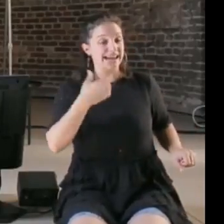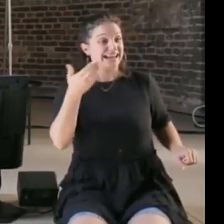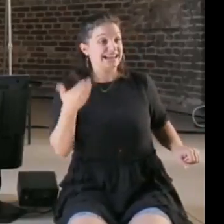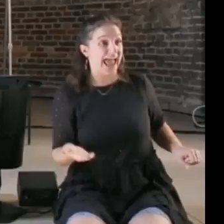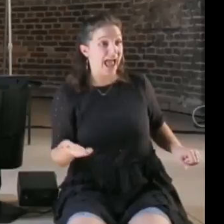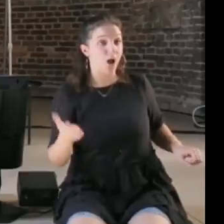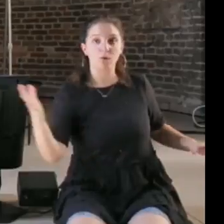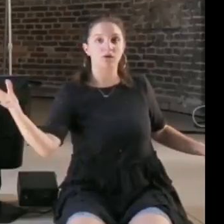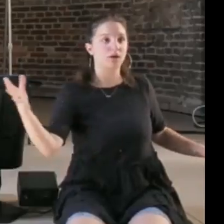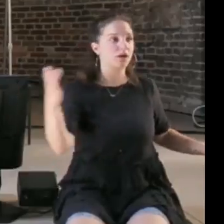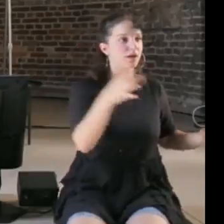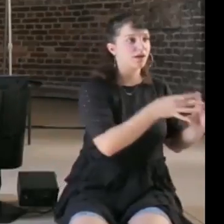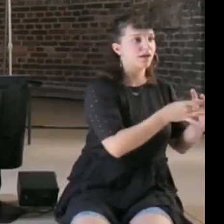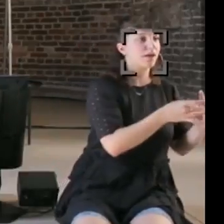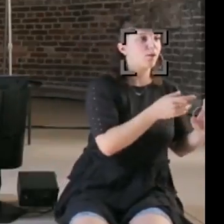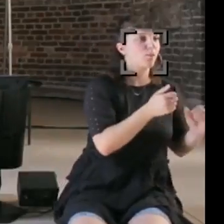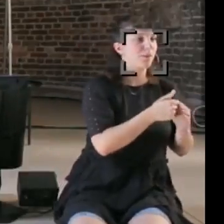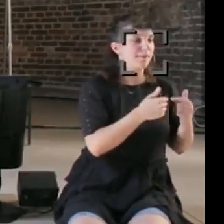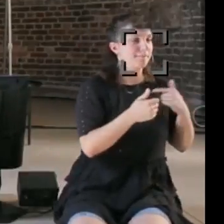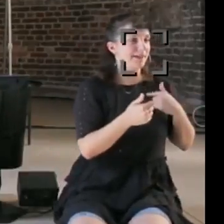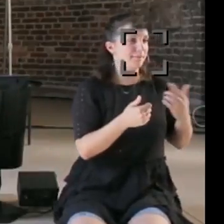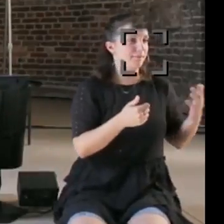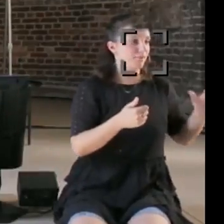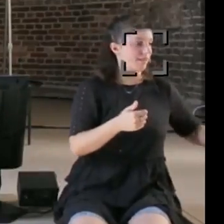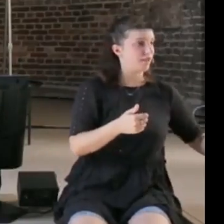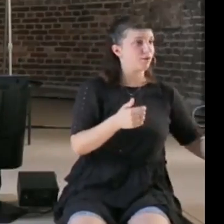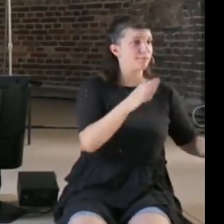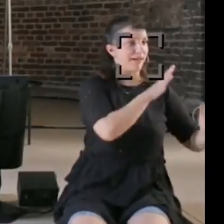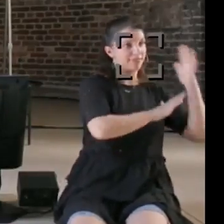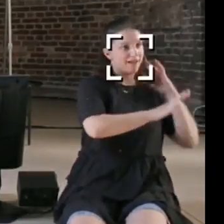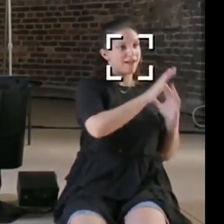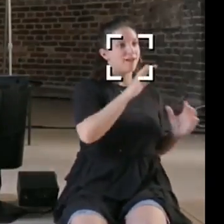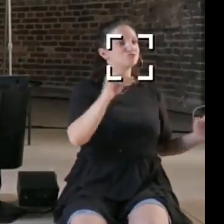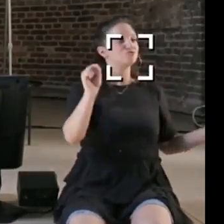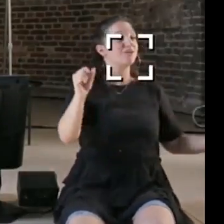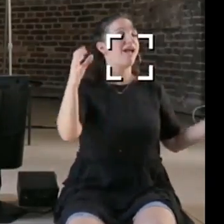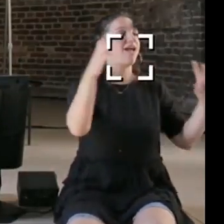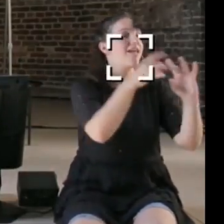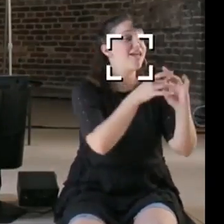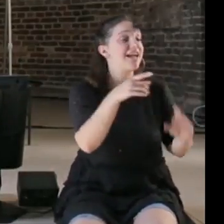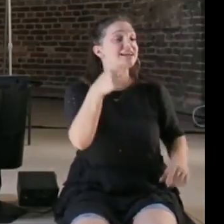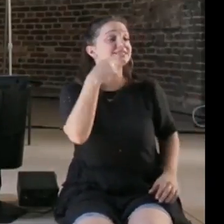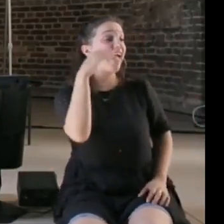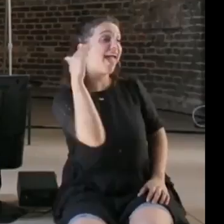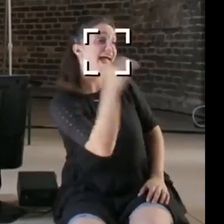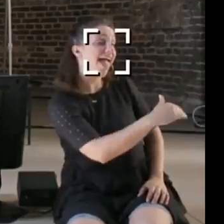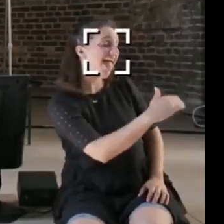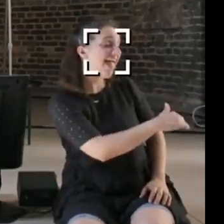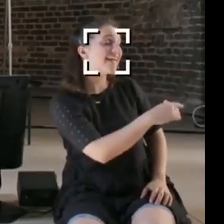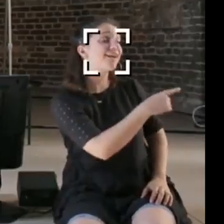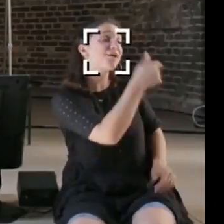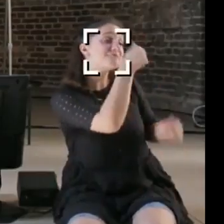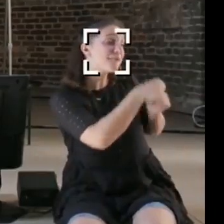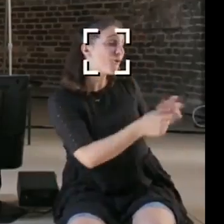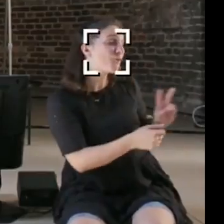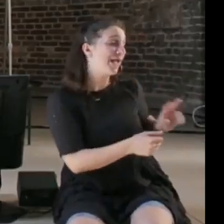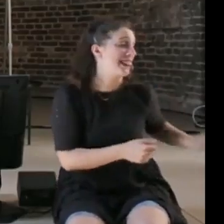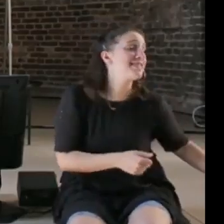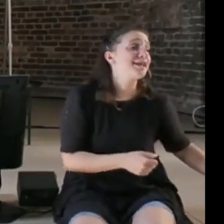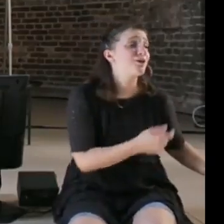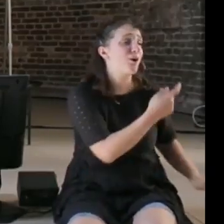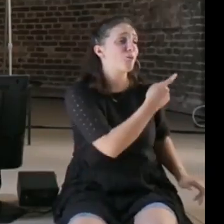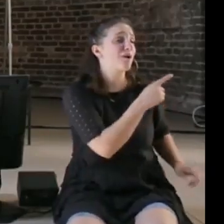old, and your AI could say hey Philip remember that time when we went on holiday in Italy